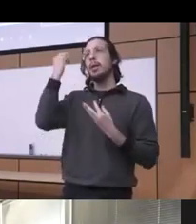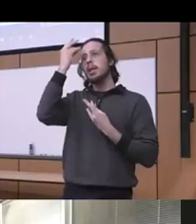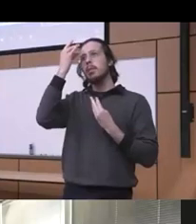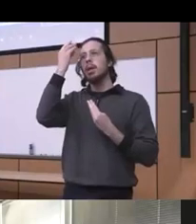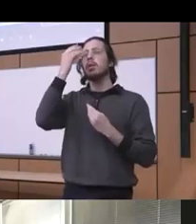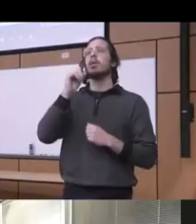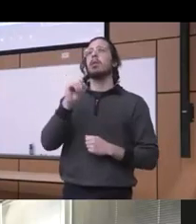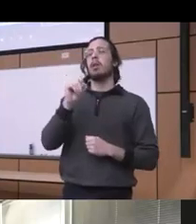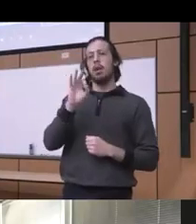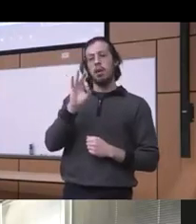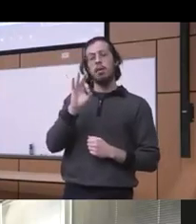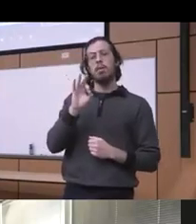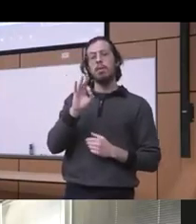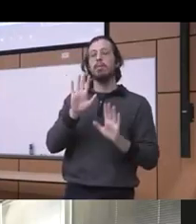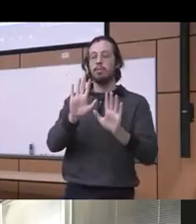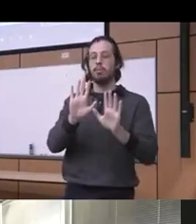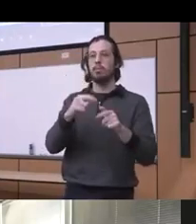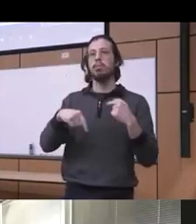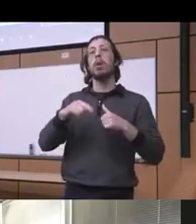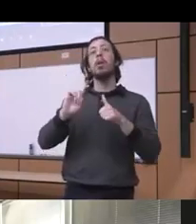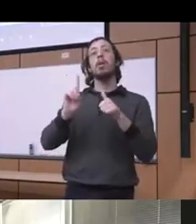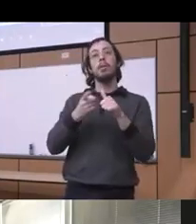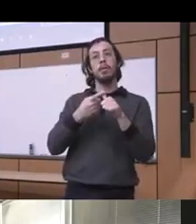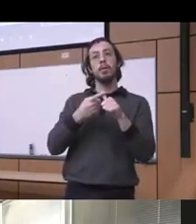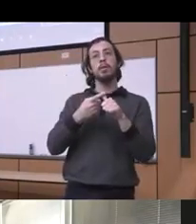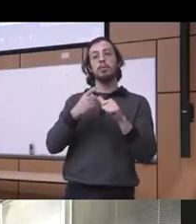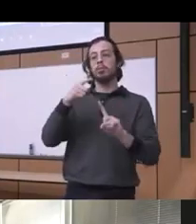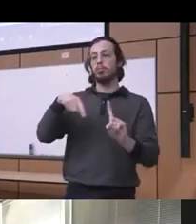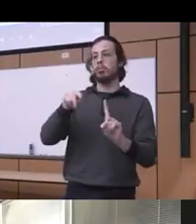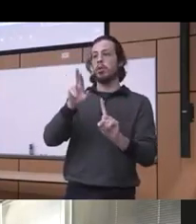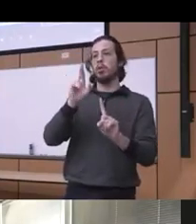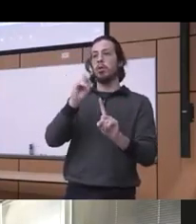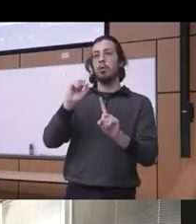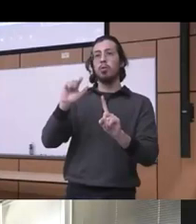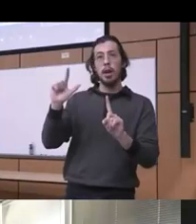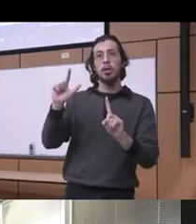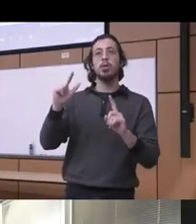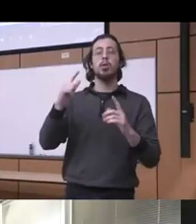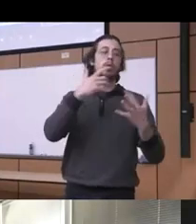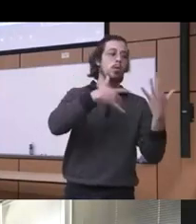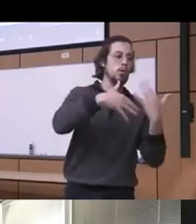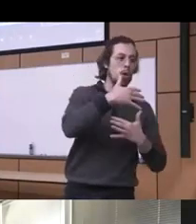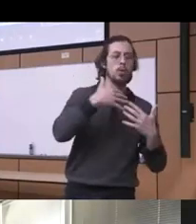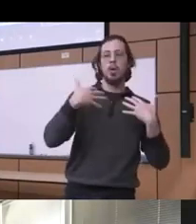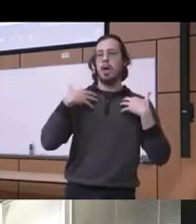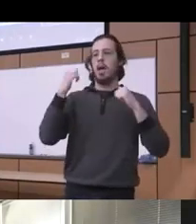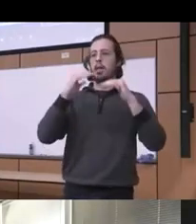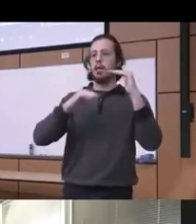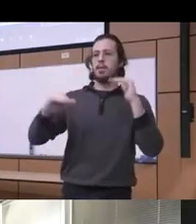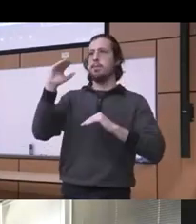just really first of all the these racial social health inequities are infiltrating every aspect